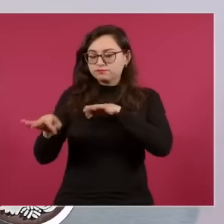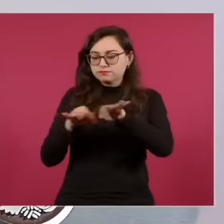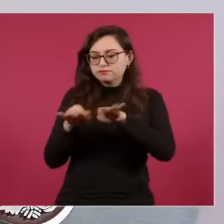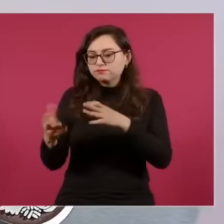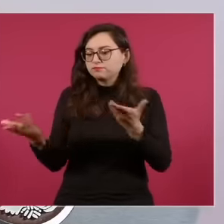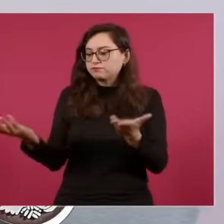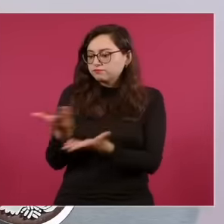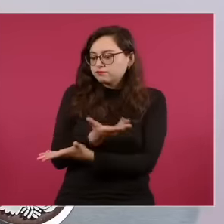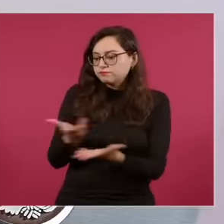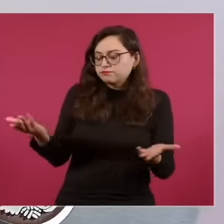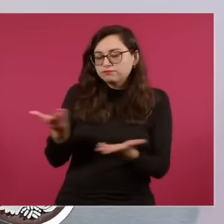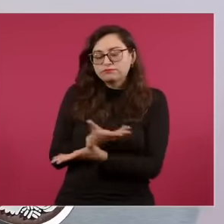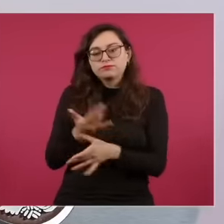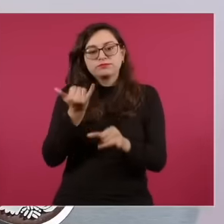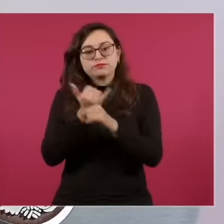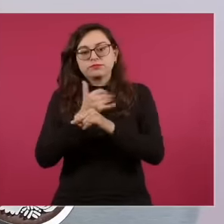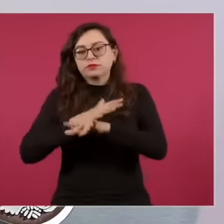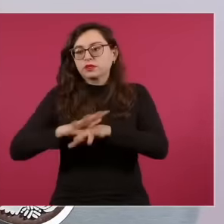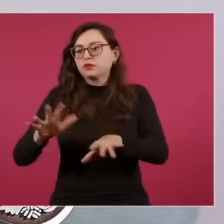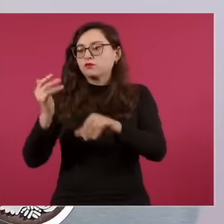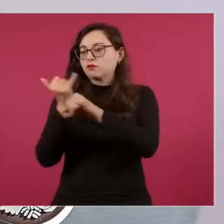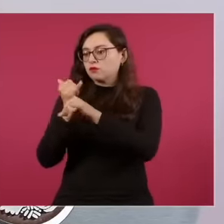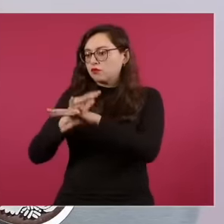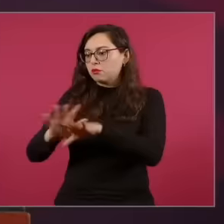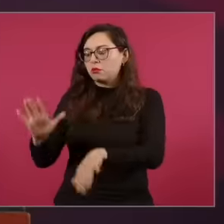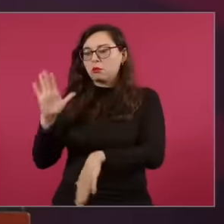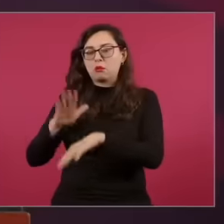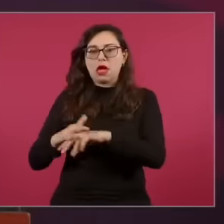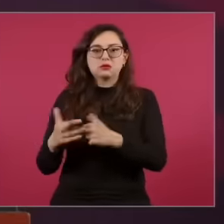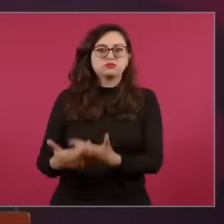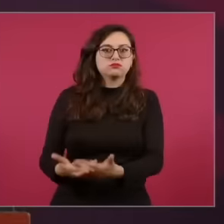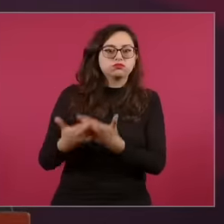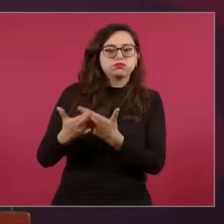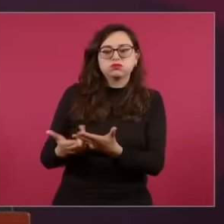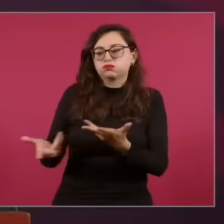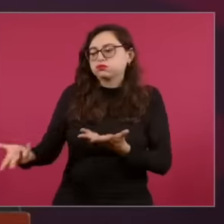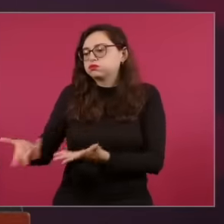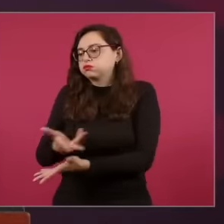of information would allow us to enrich our own Informative work in our